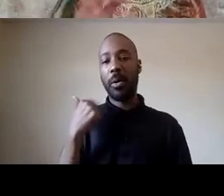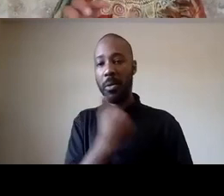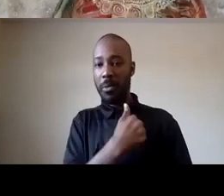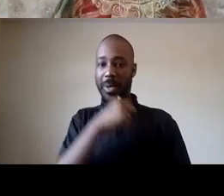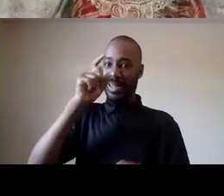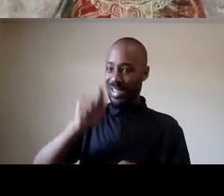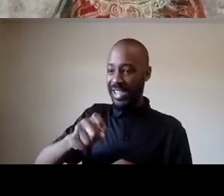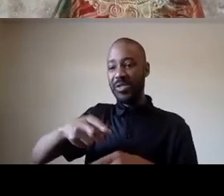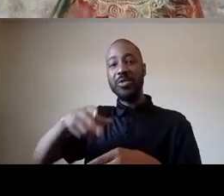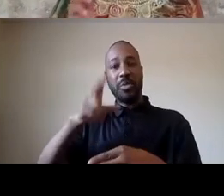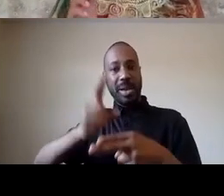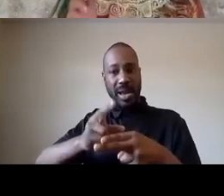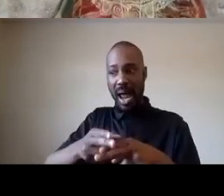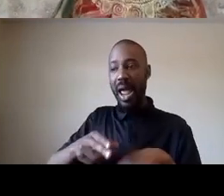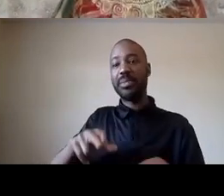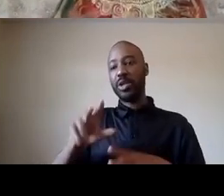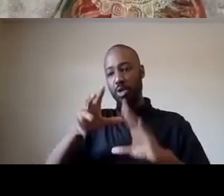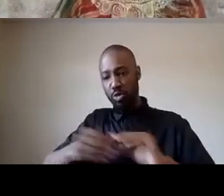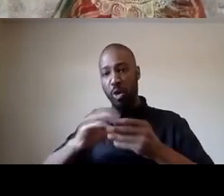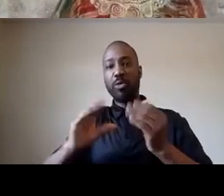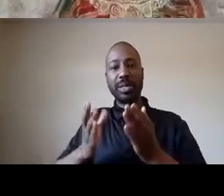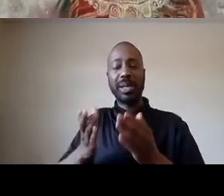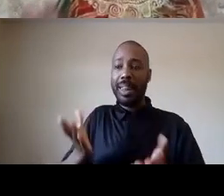national stories but we can't do that and neglect what